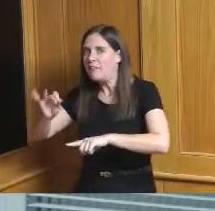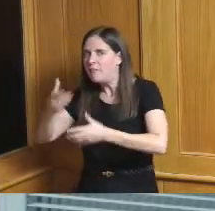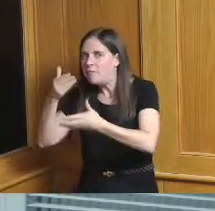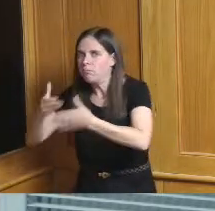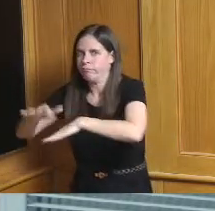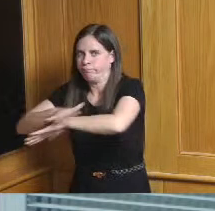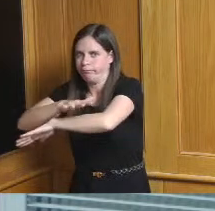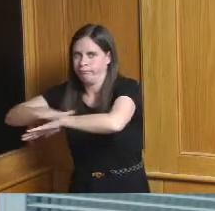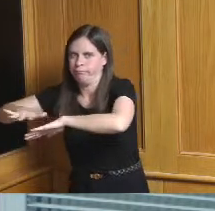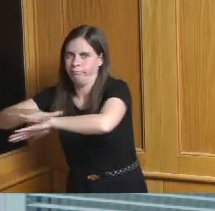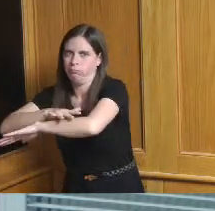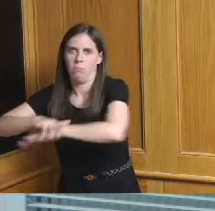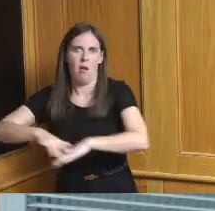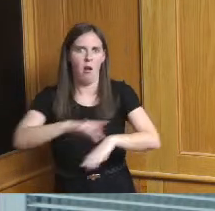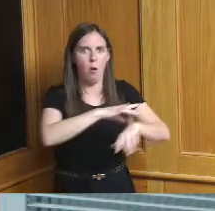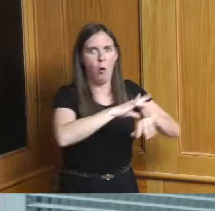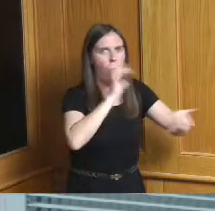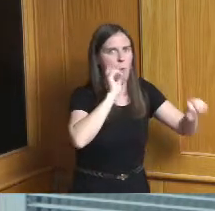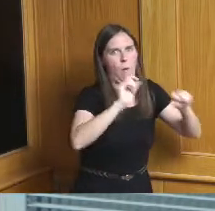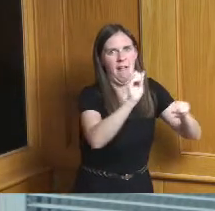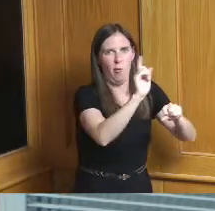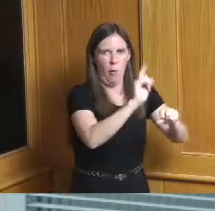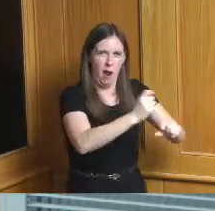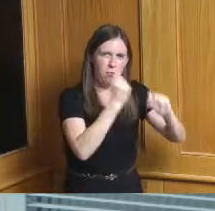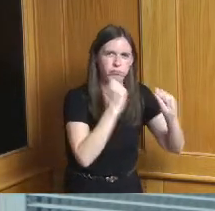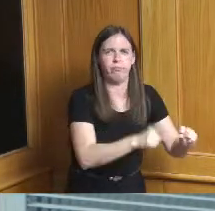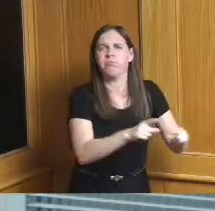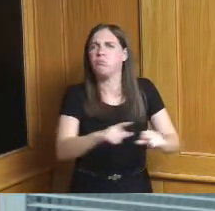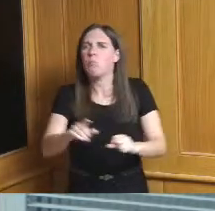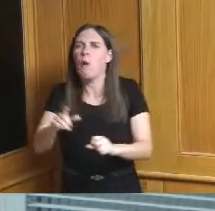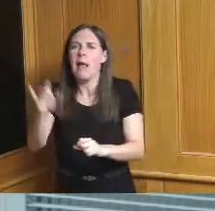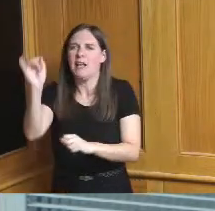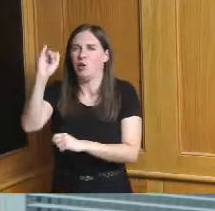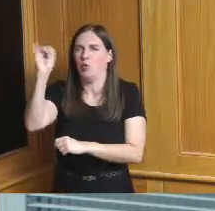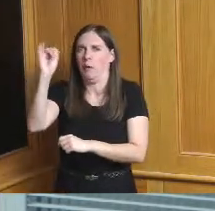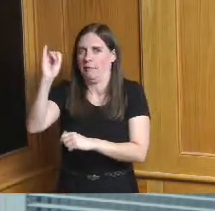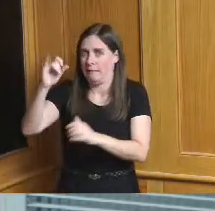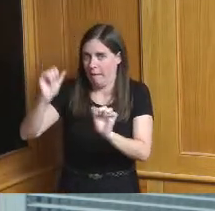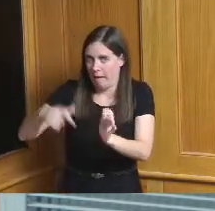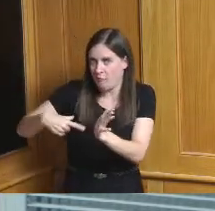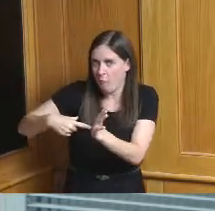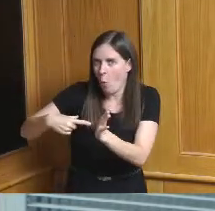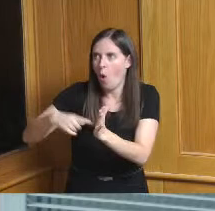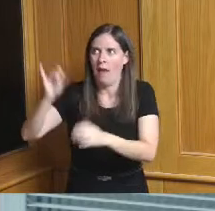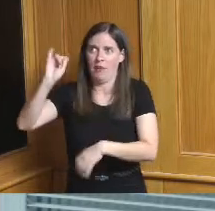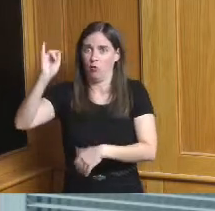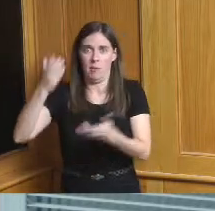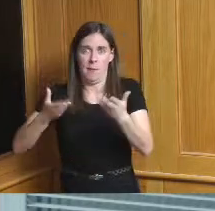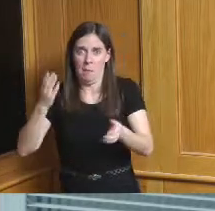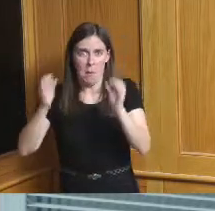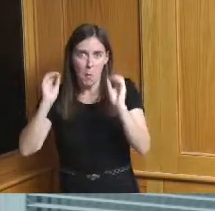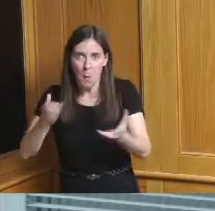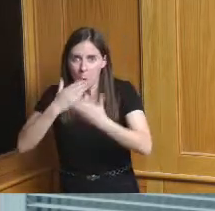get insurance in those kind of locations and where are we going to be doing new development and this